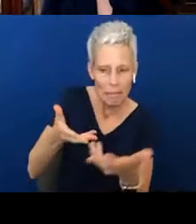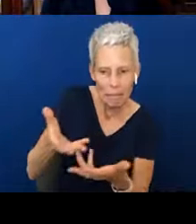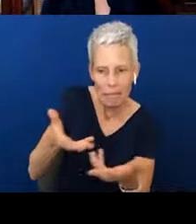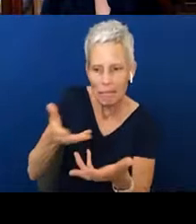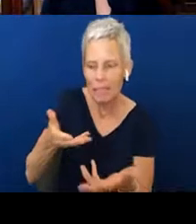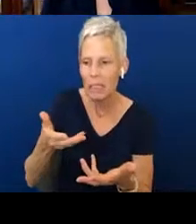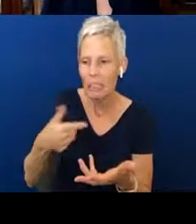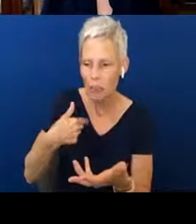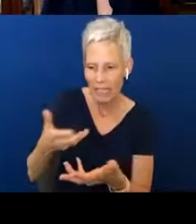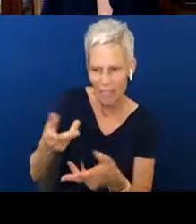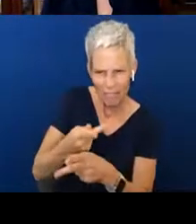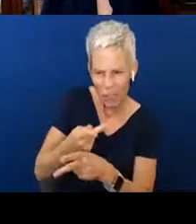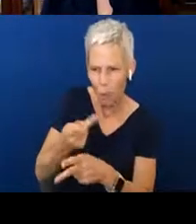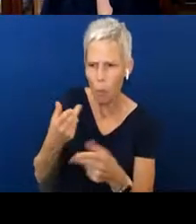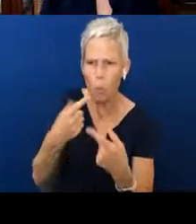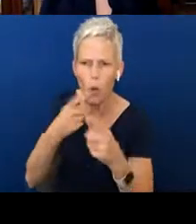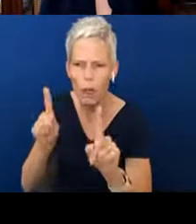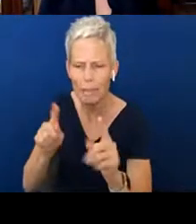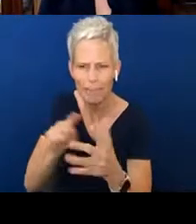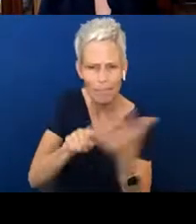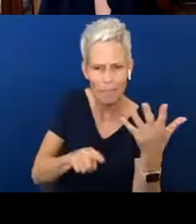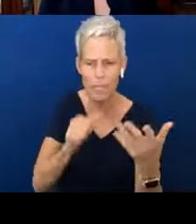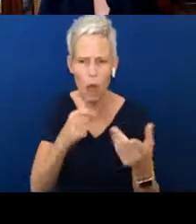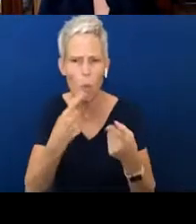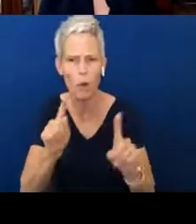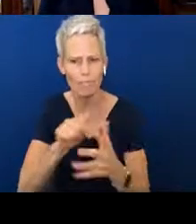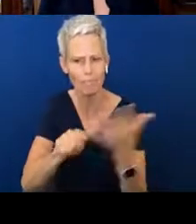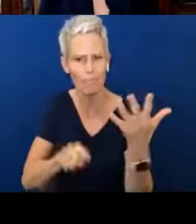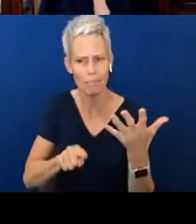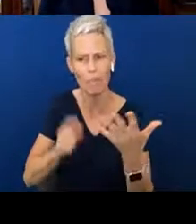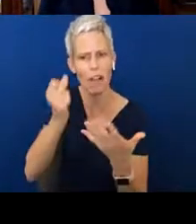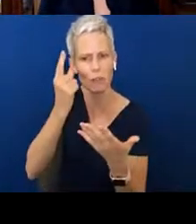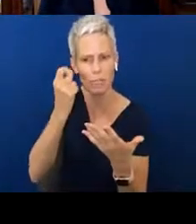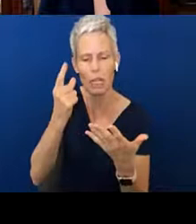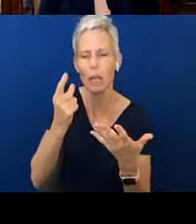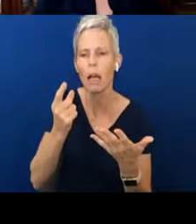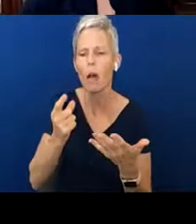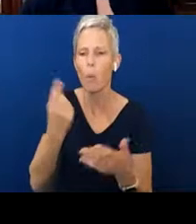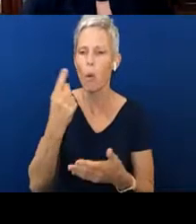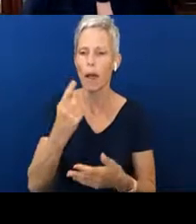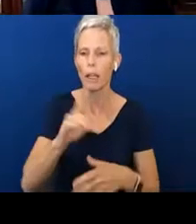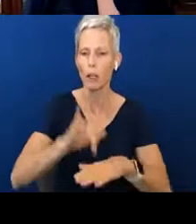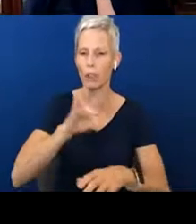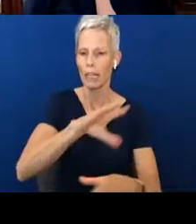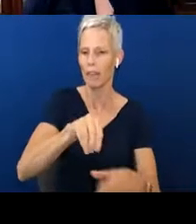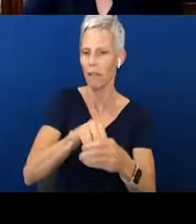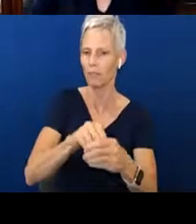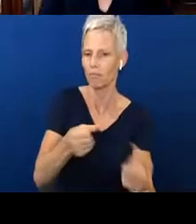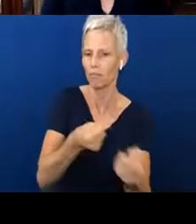and what was not, one of our early intervention providers asked me a question. And she's now a